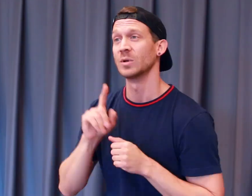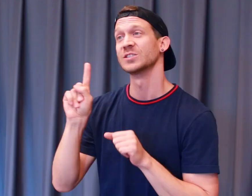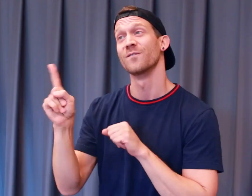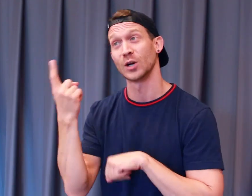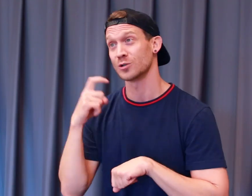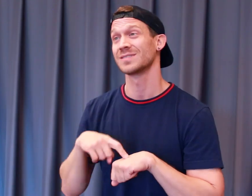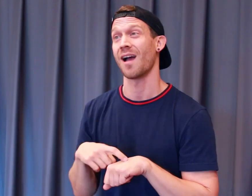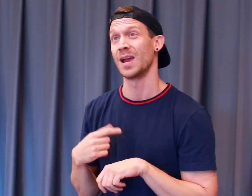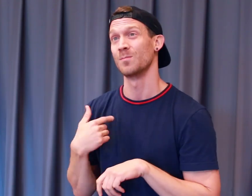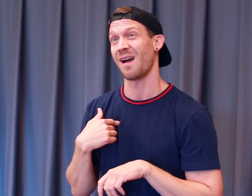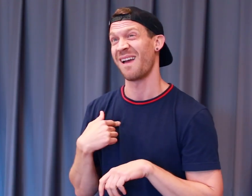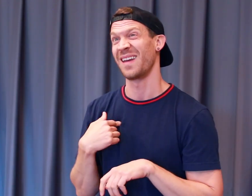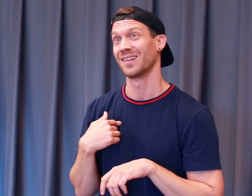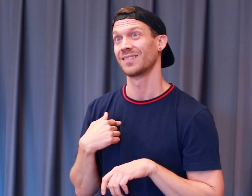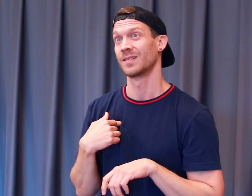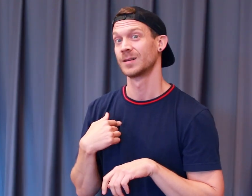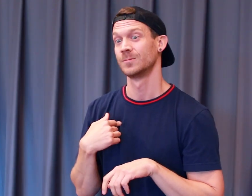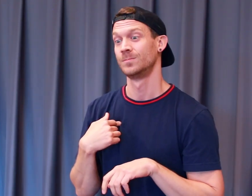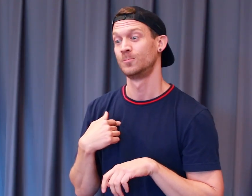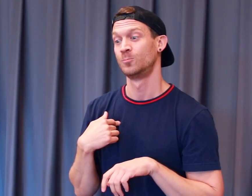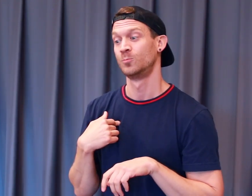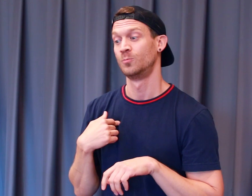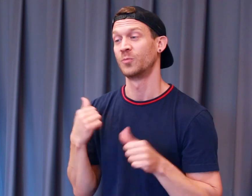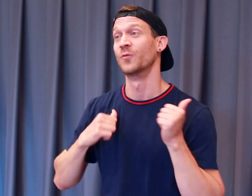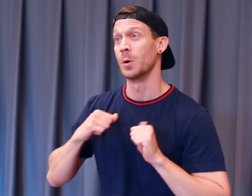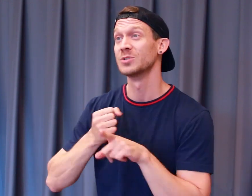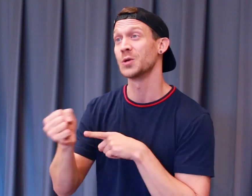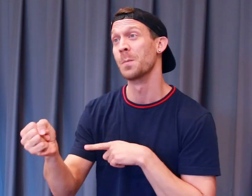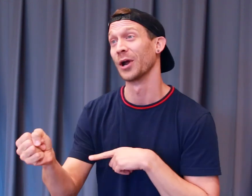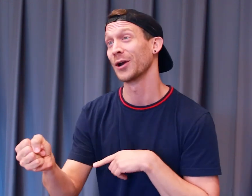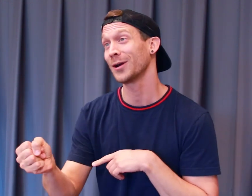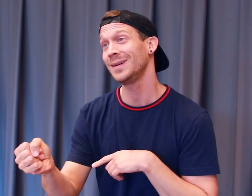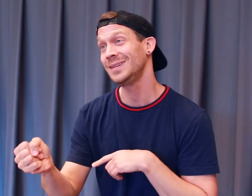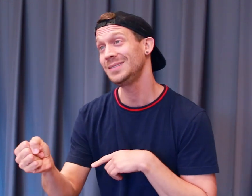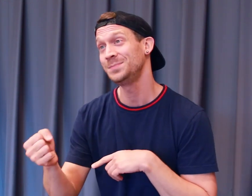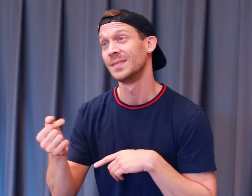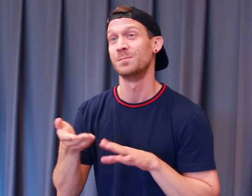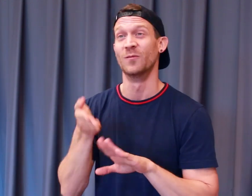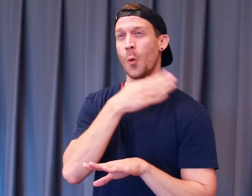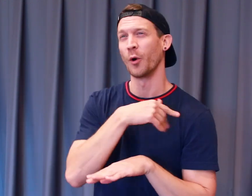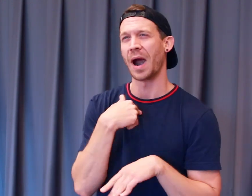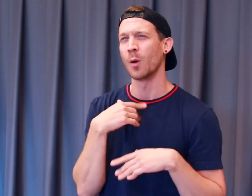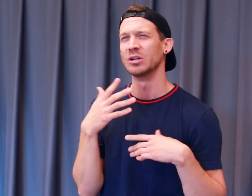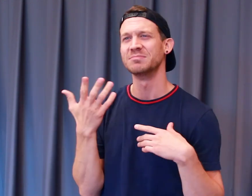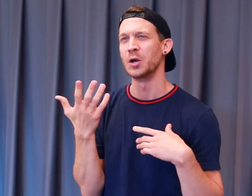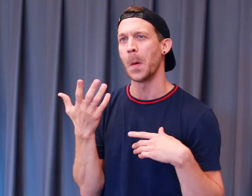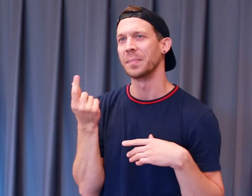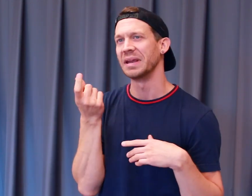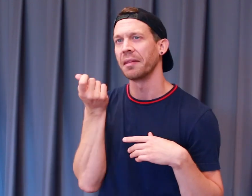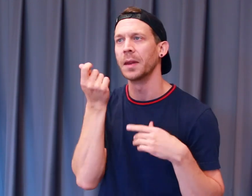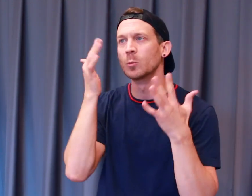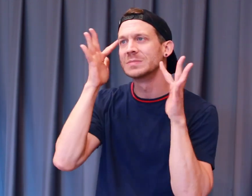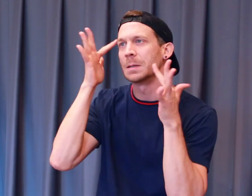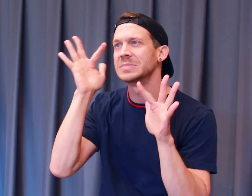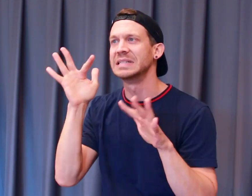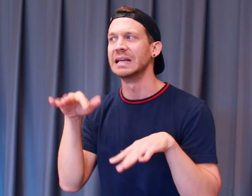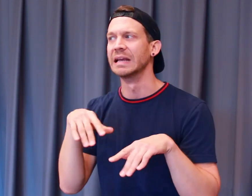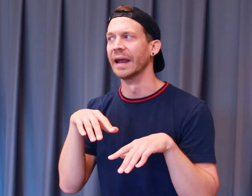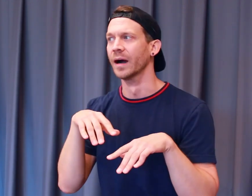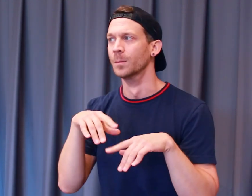It was the first time I performed sober. Before I would, you know, a little bit tipsy,